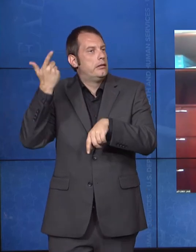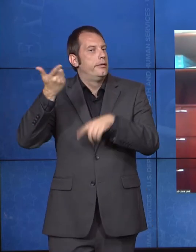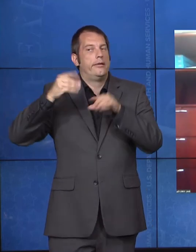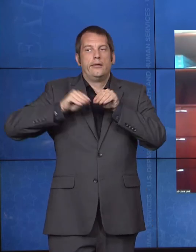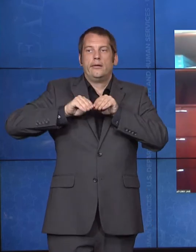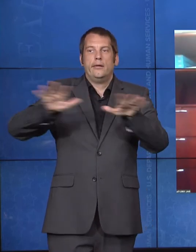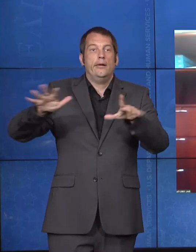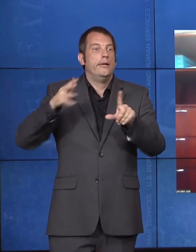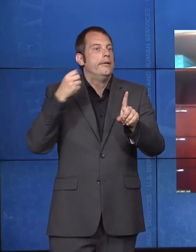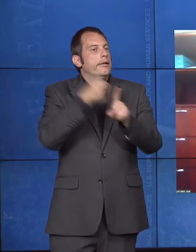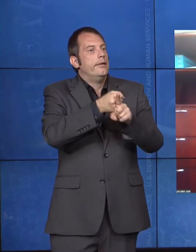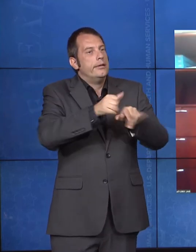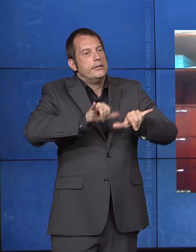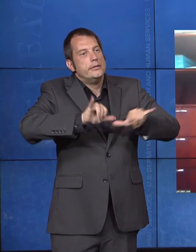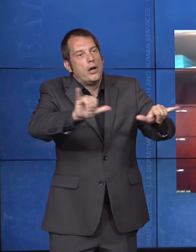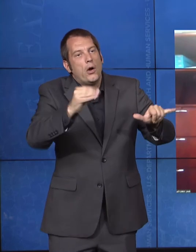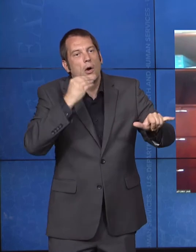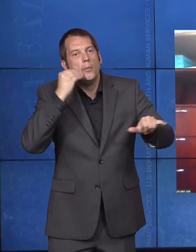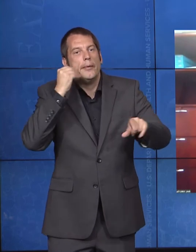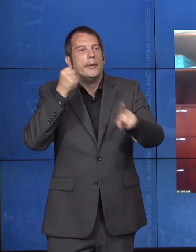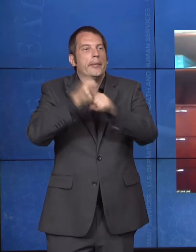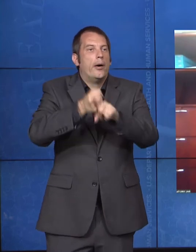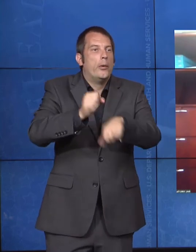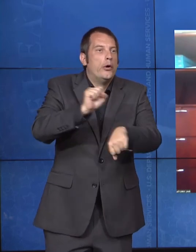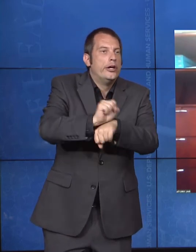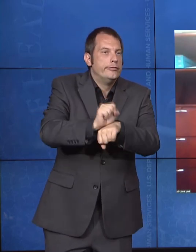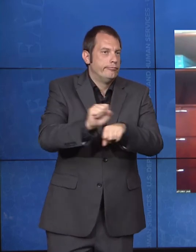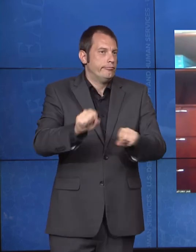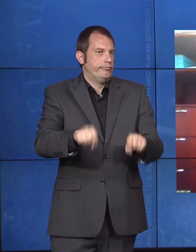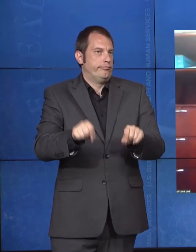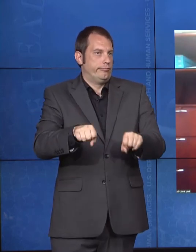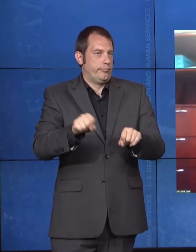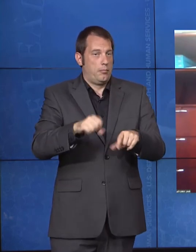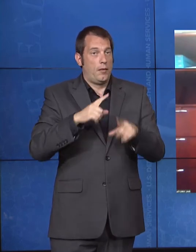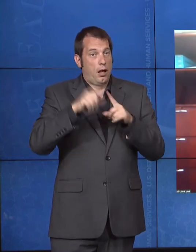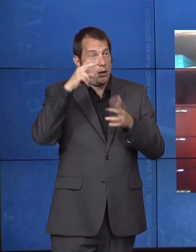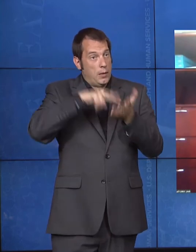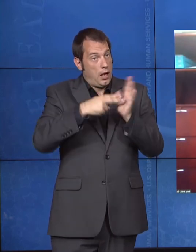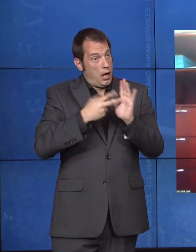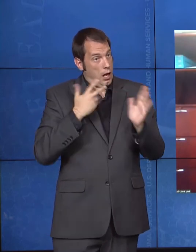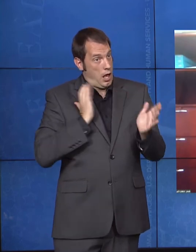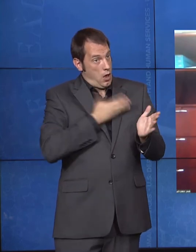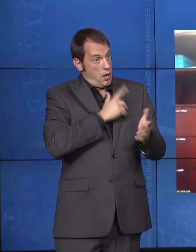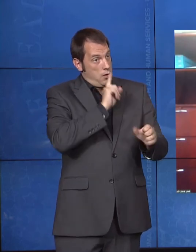any decrease in commitment on behalf of CMS to continue pushing forward with making sure